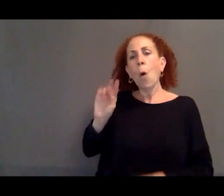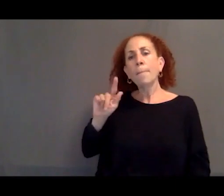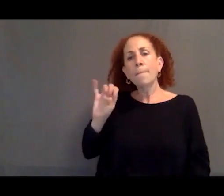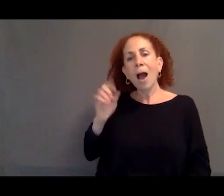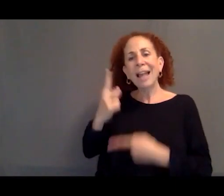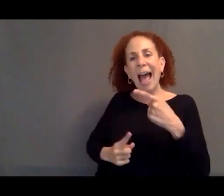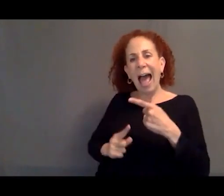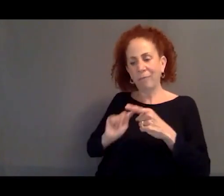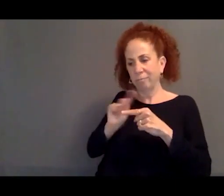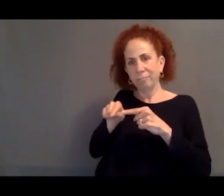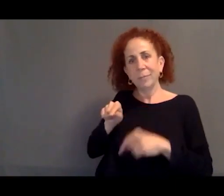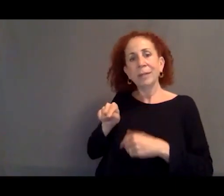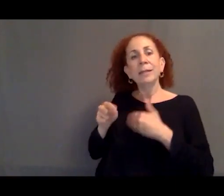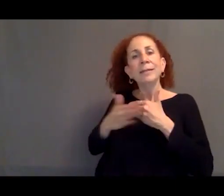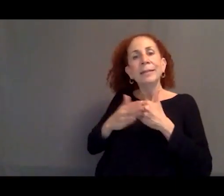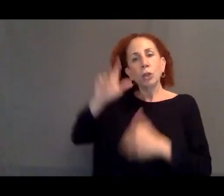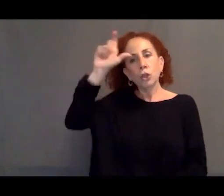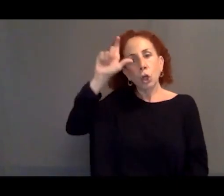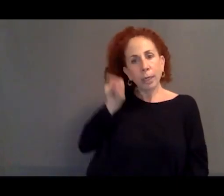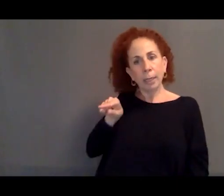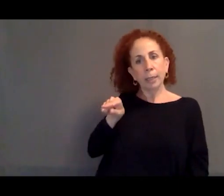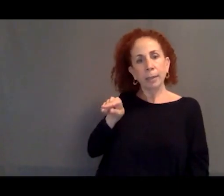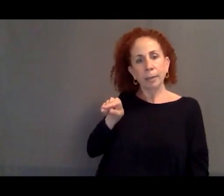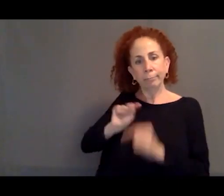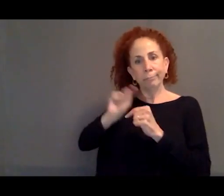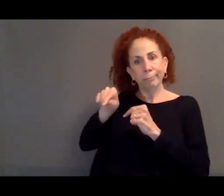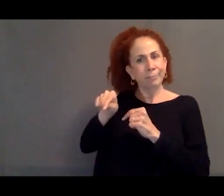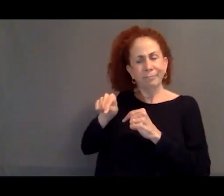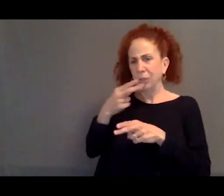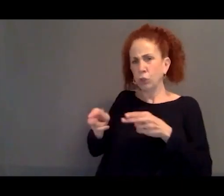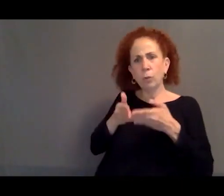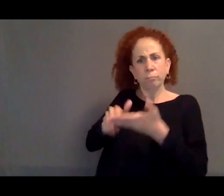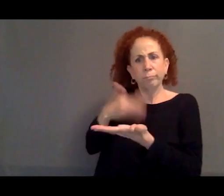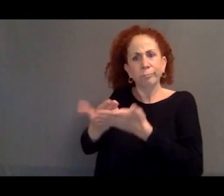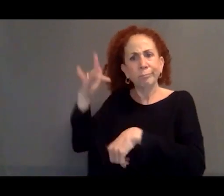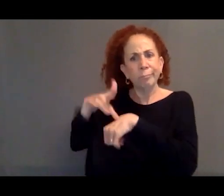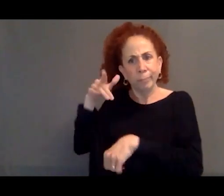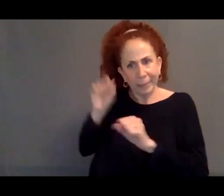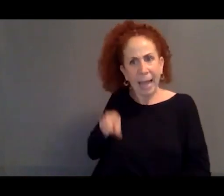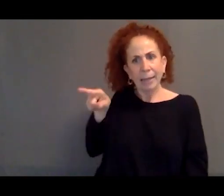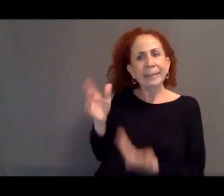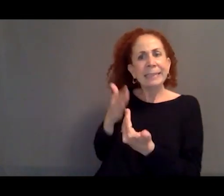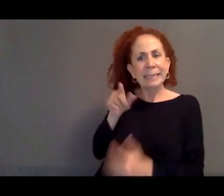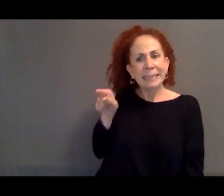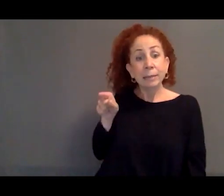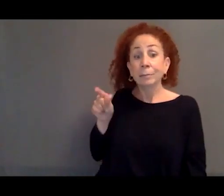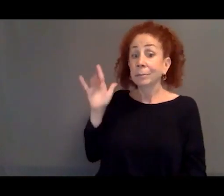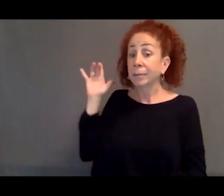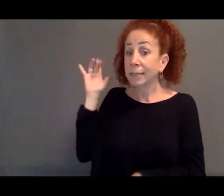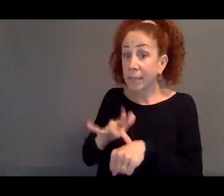off the coast of Turkey. So essentially, a short boat ride. But once they arrived to Lesbos, they